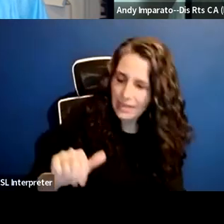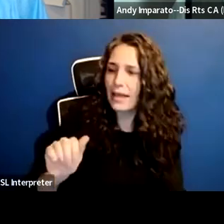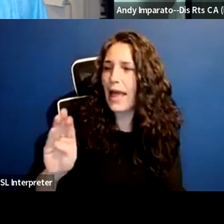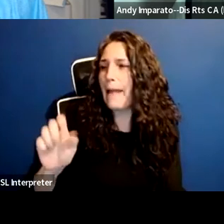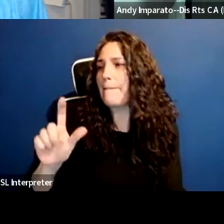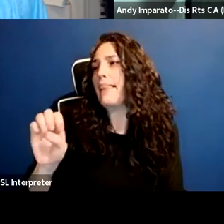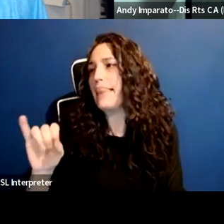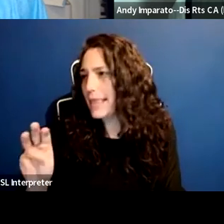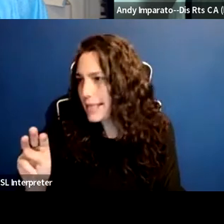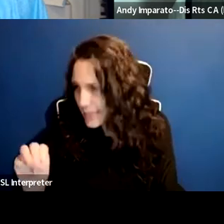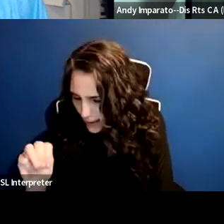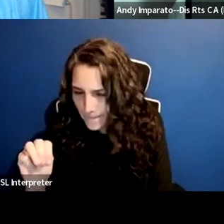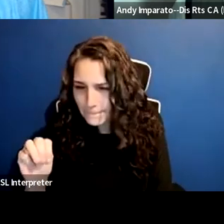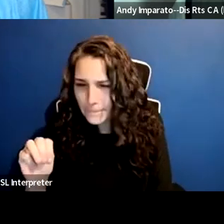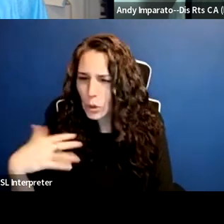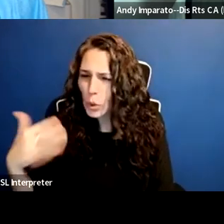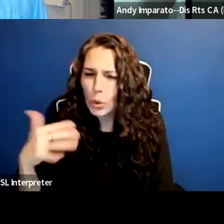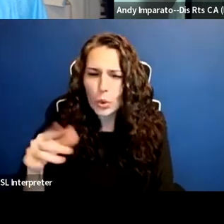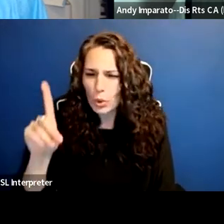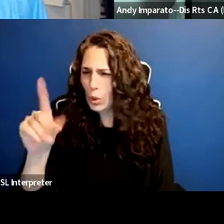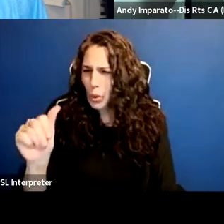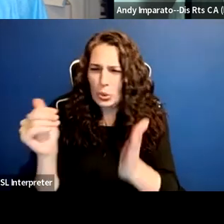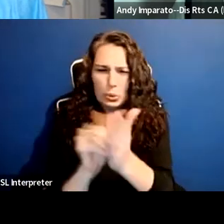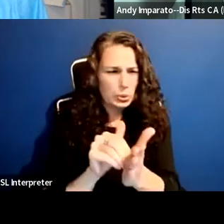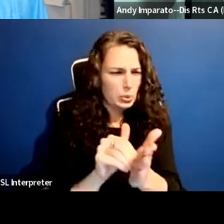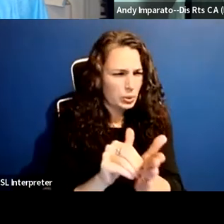That people who would not do this on other issues